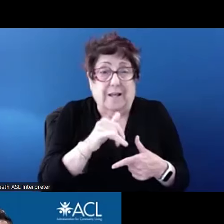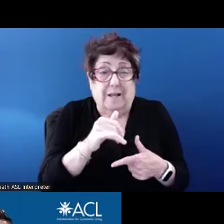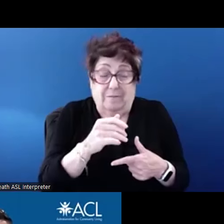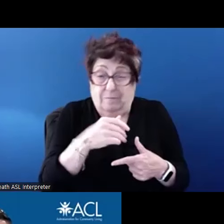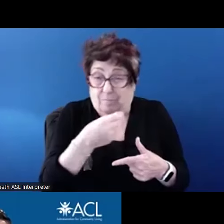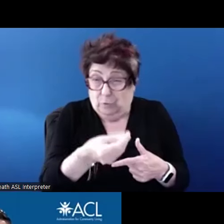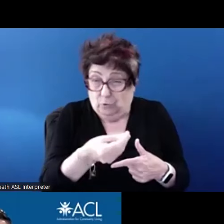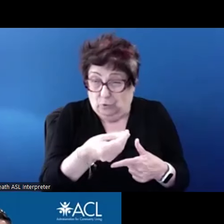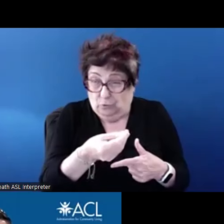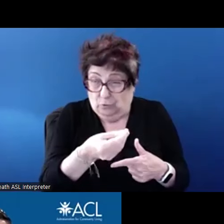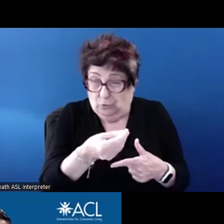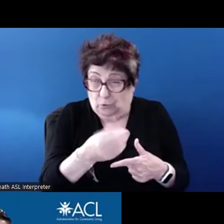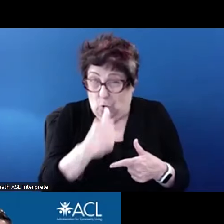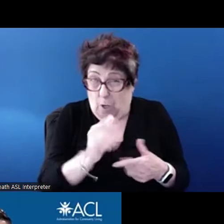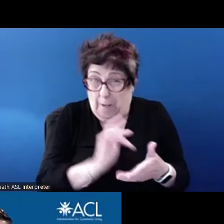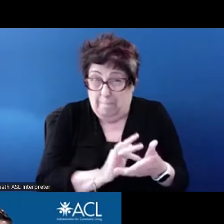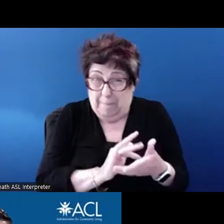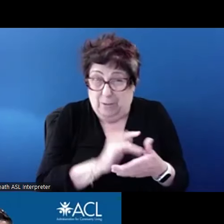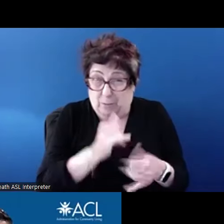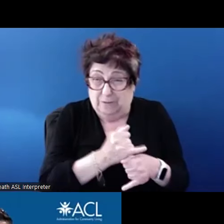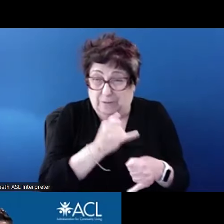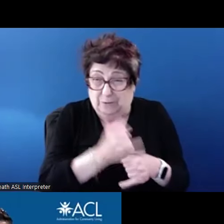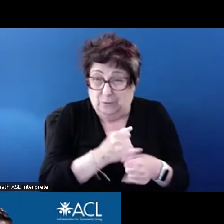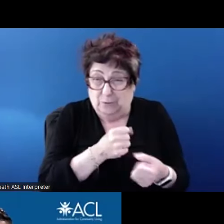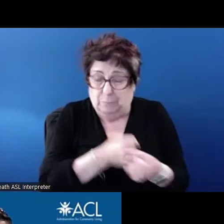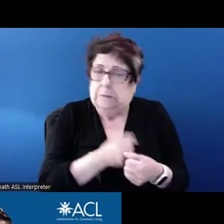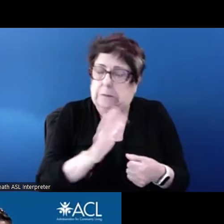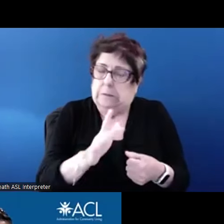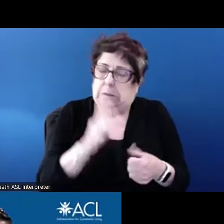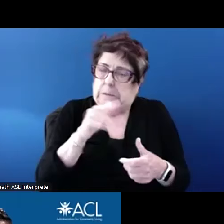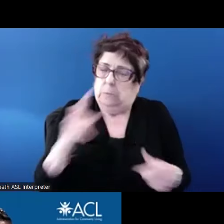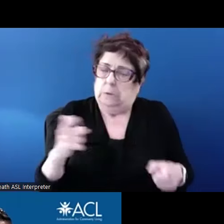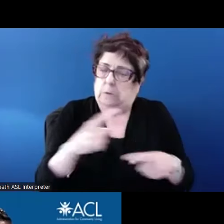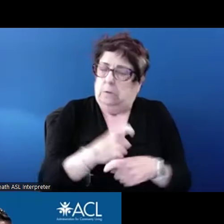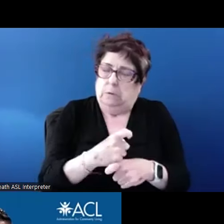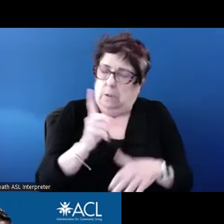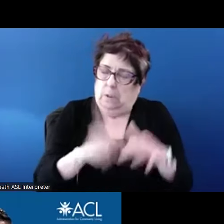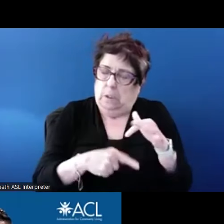and probably we don't have time to cover it on this call. There are some tricky issues when